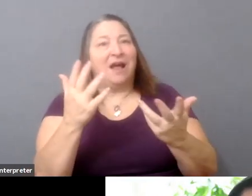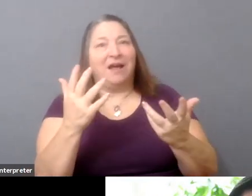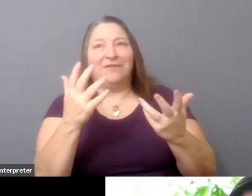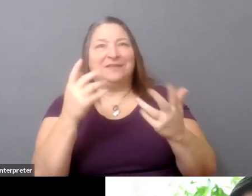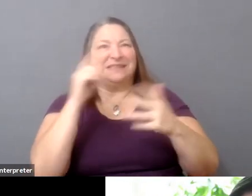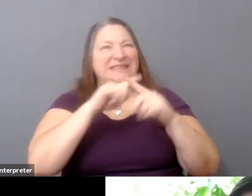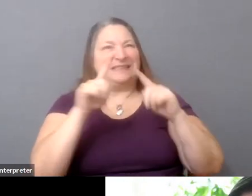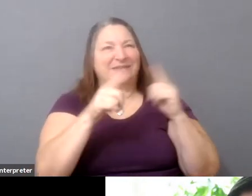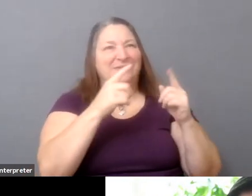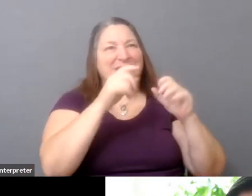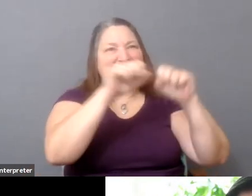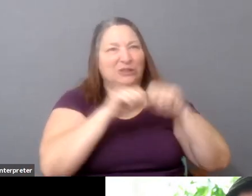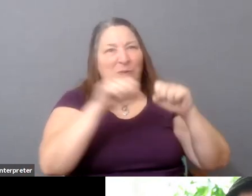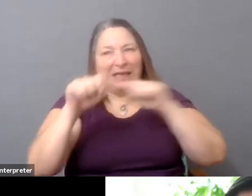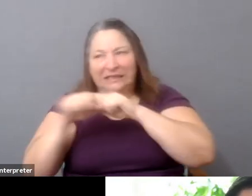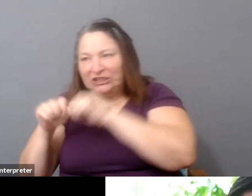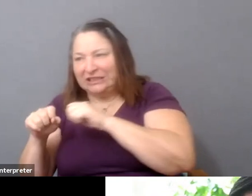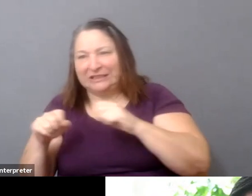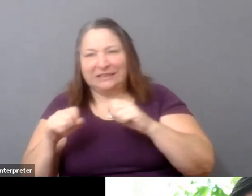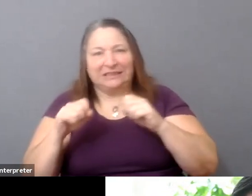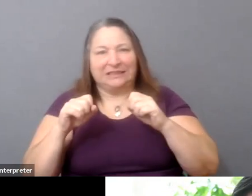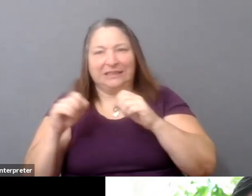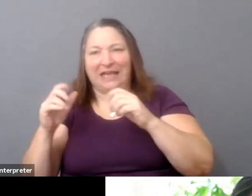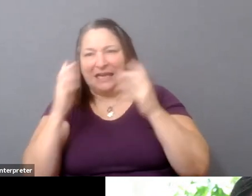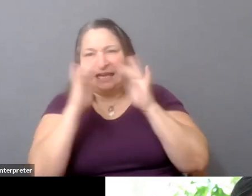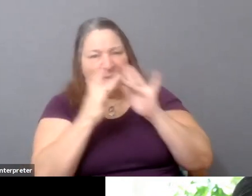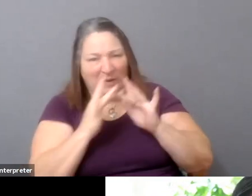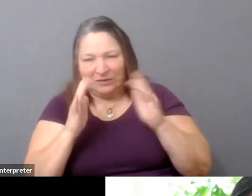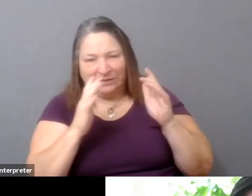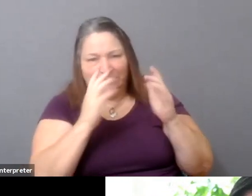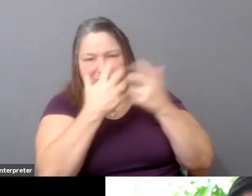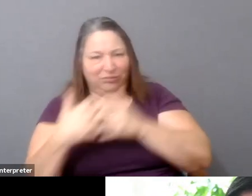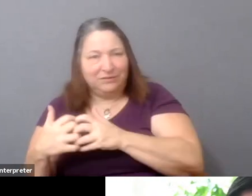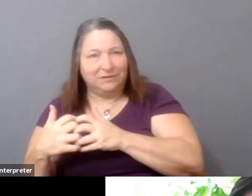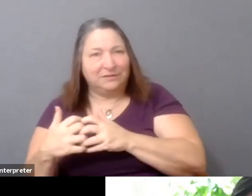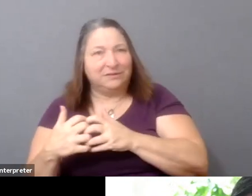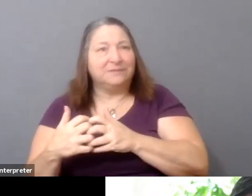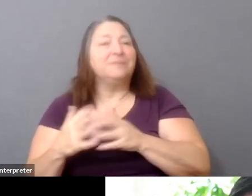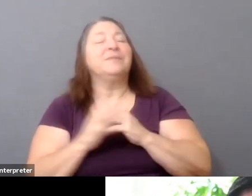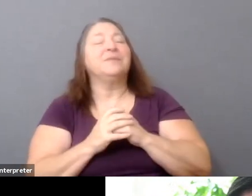And for the most part, we get to kind of ride along